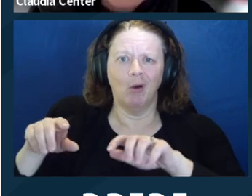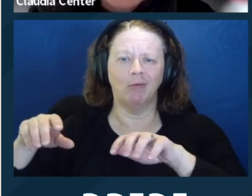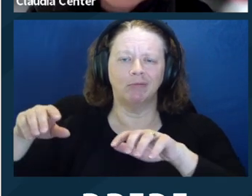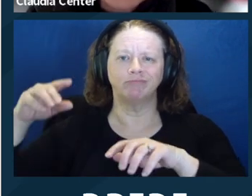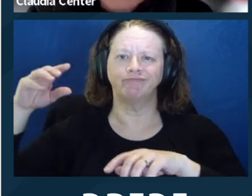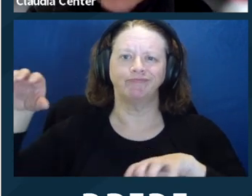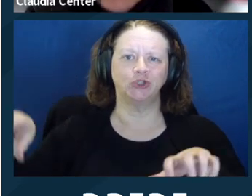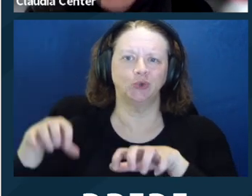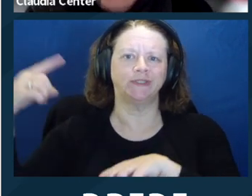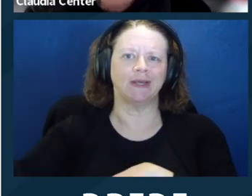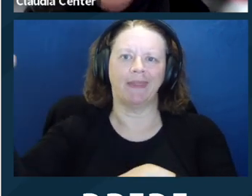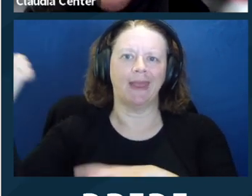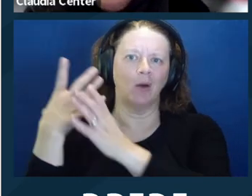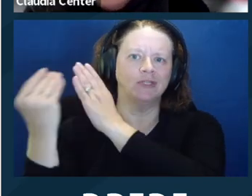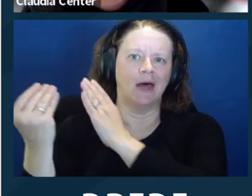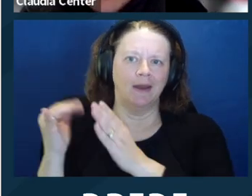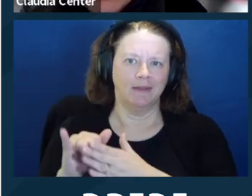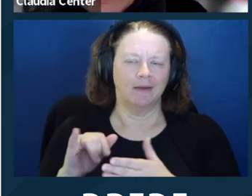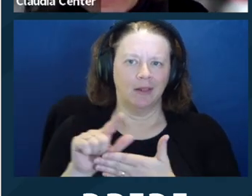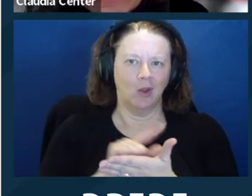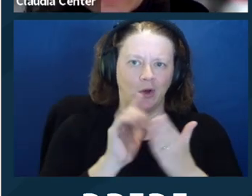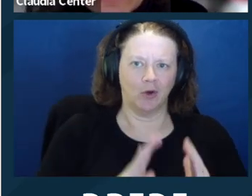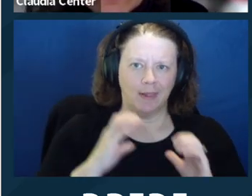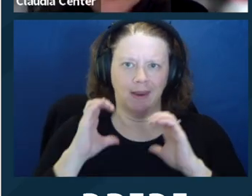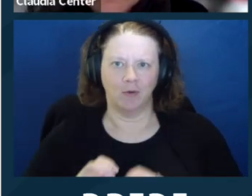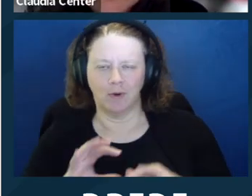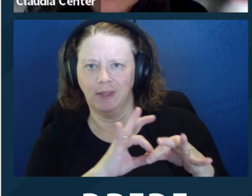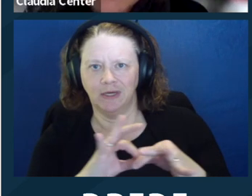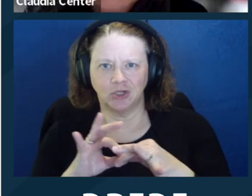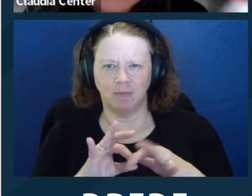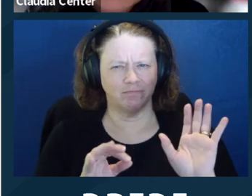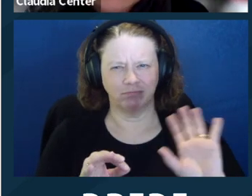And so what does that mean, "in confidence?" And what the Evidence Code says is that it